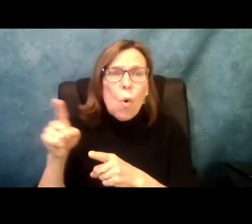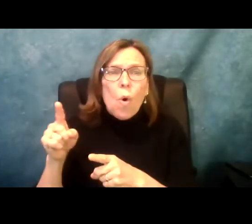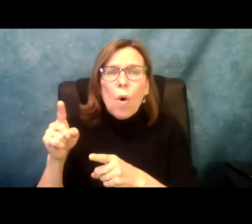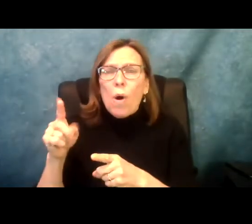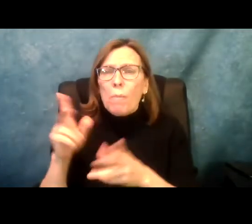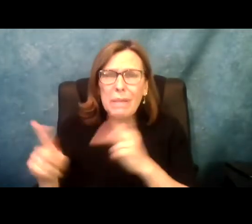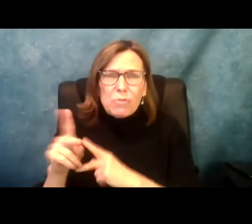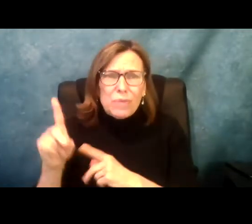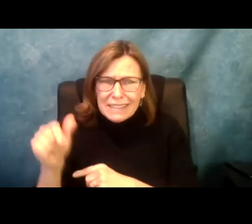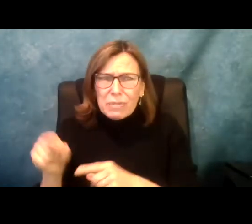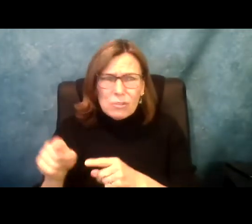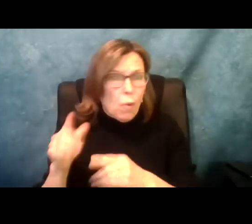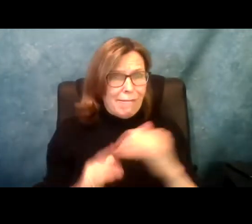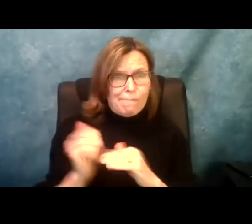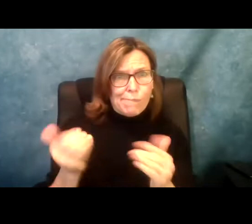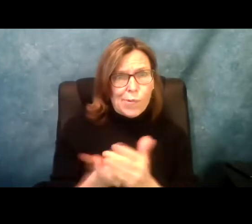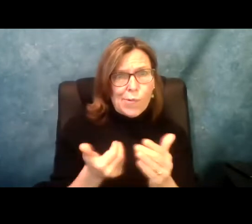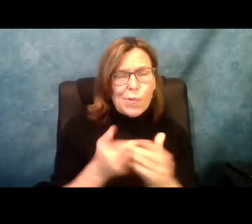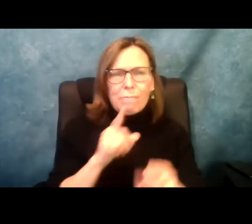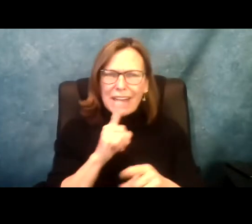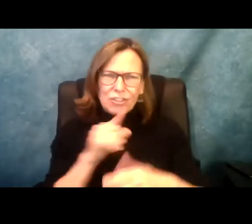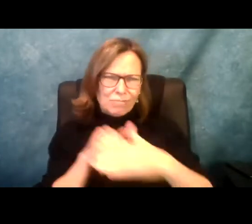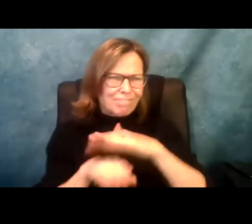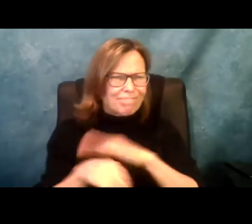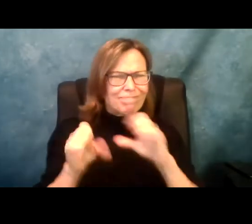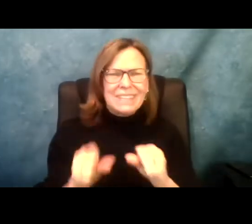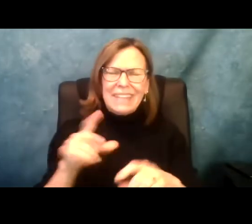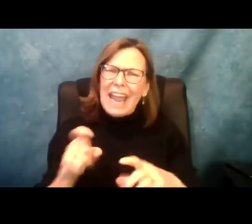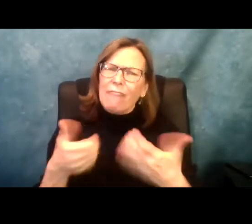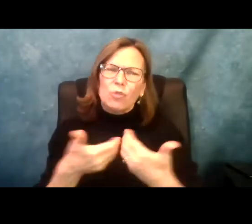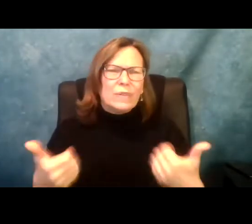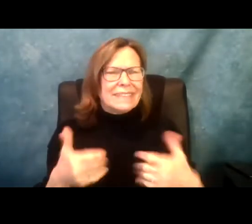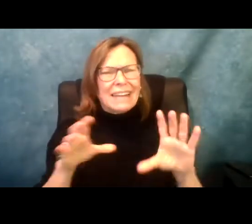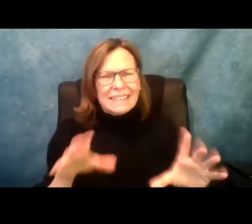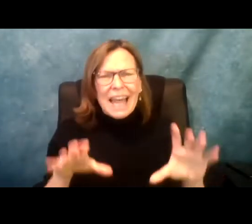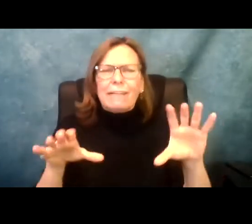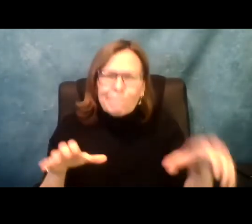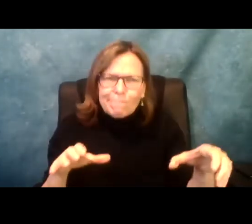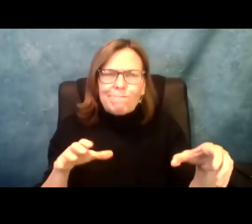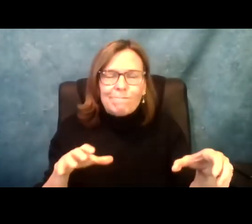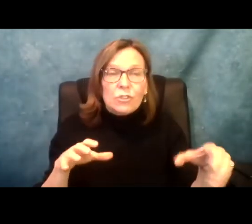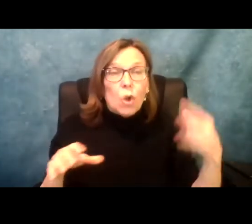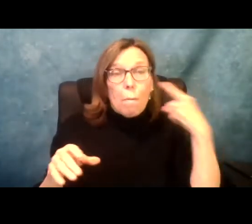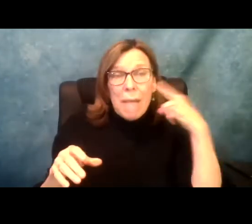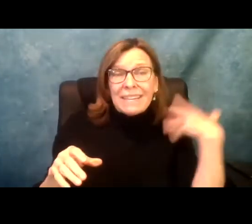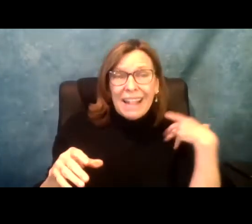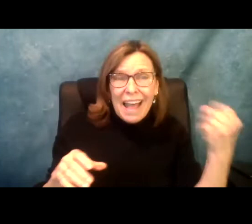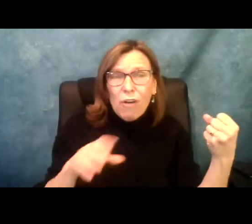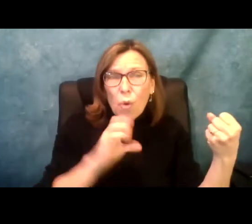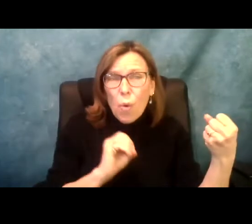appropriate housing for people with disabilities to make them available when we build new complexes, et cetera. They